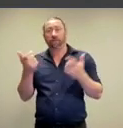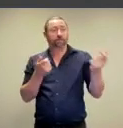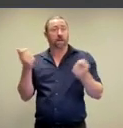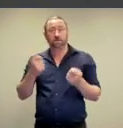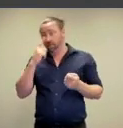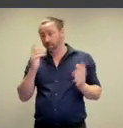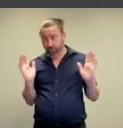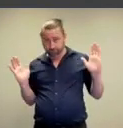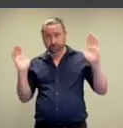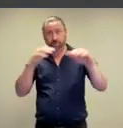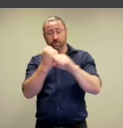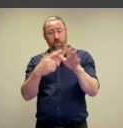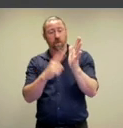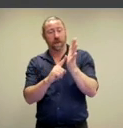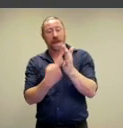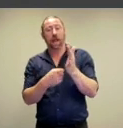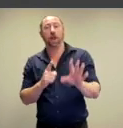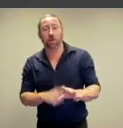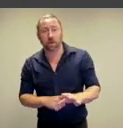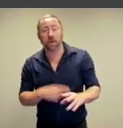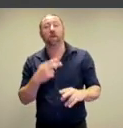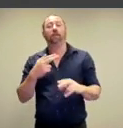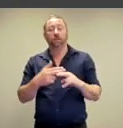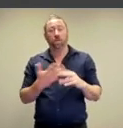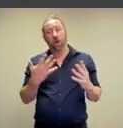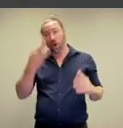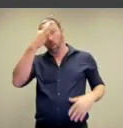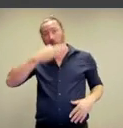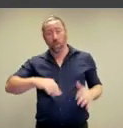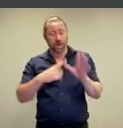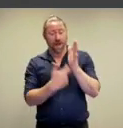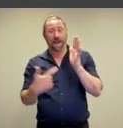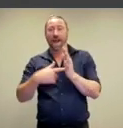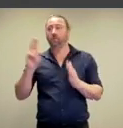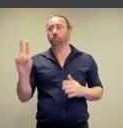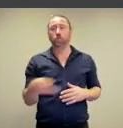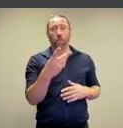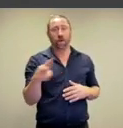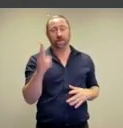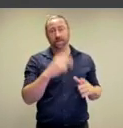and he invites audiences into